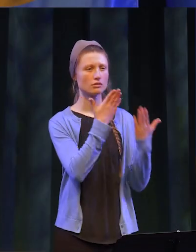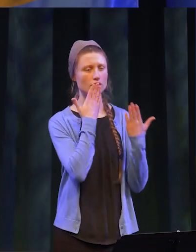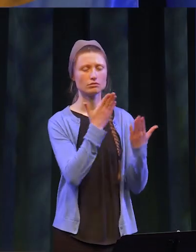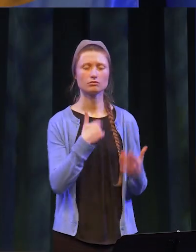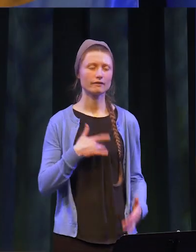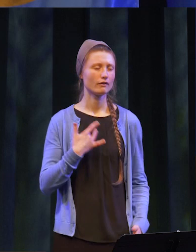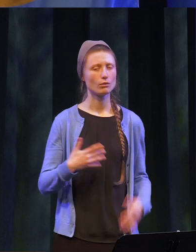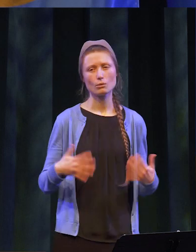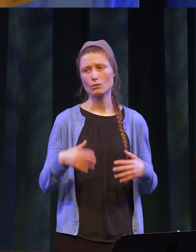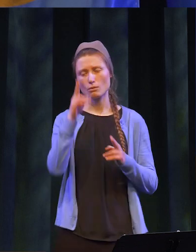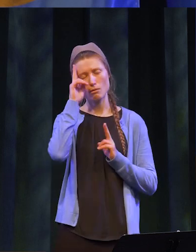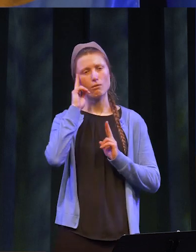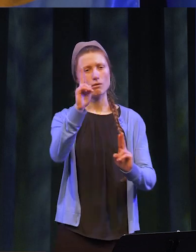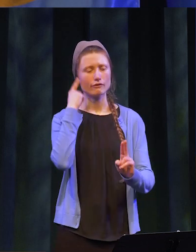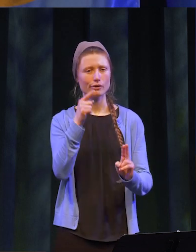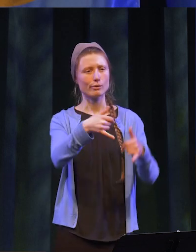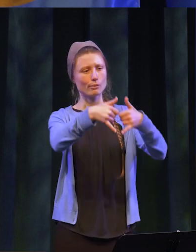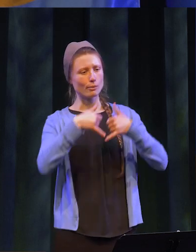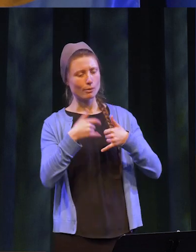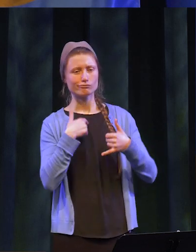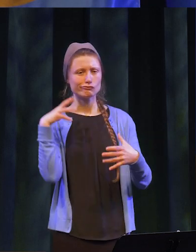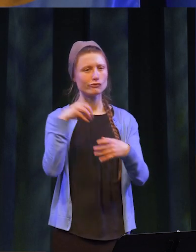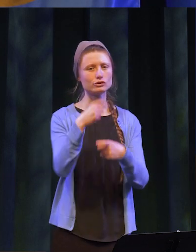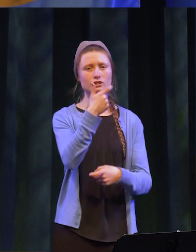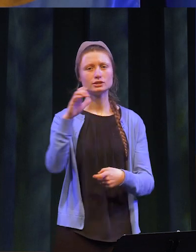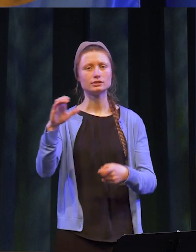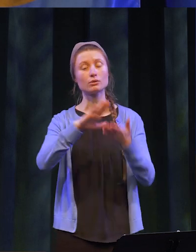Thank you! I am deeply honored for this award and to have been part of the GCC family.